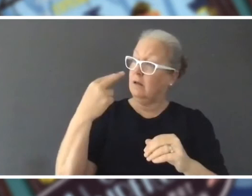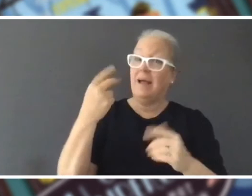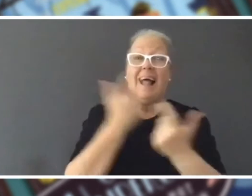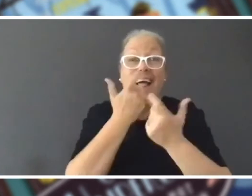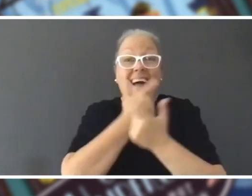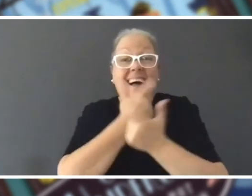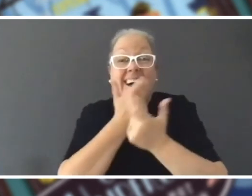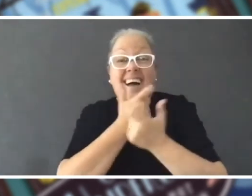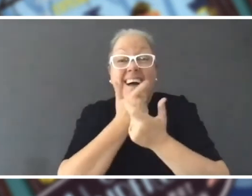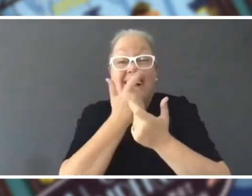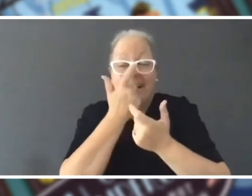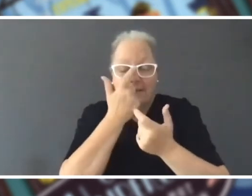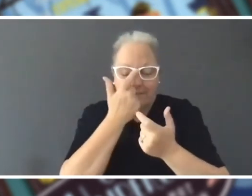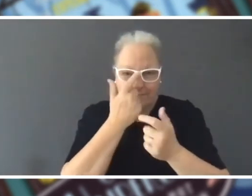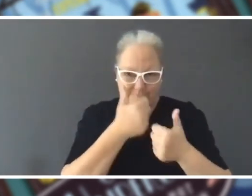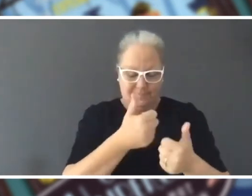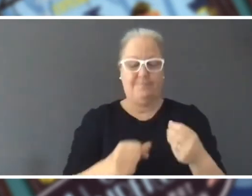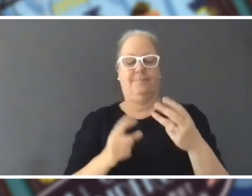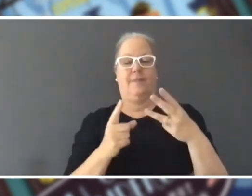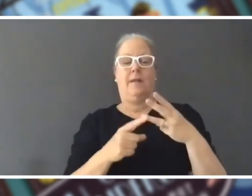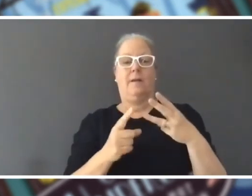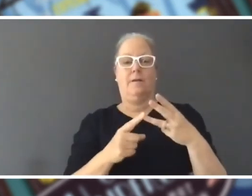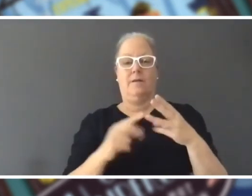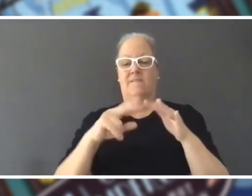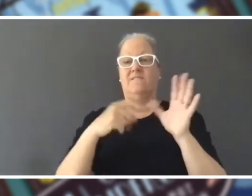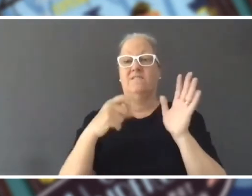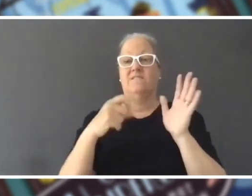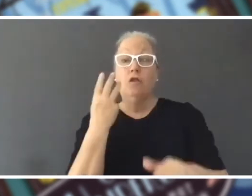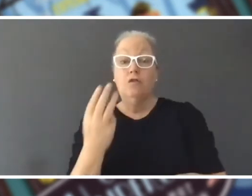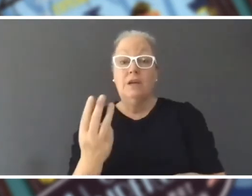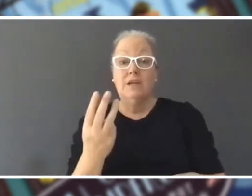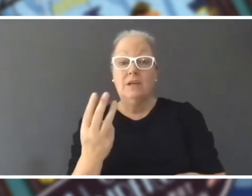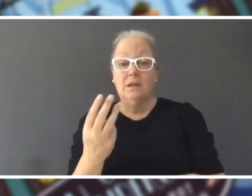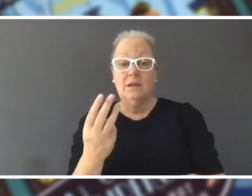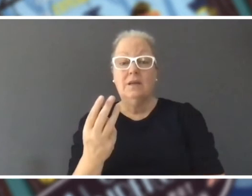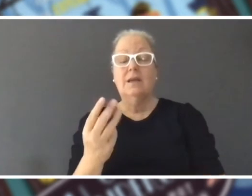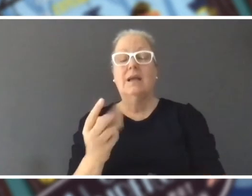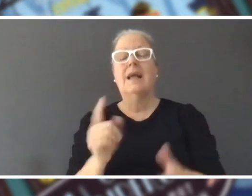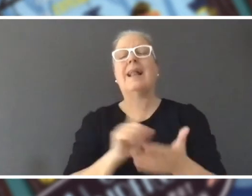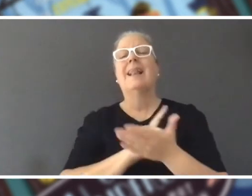that's fact number two. Fact number three, later when I was leaving I saw the game